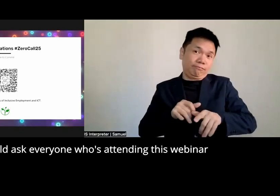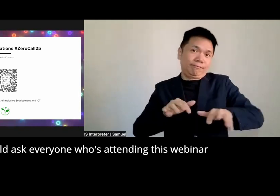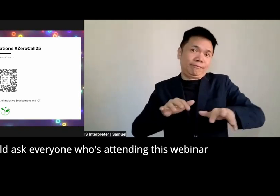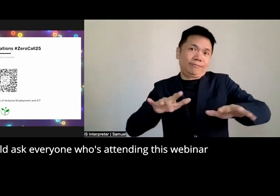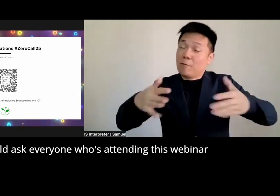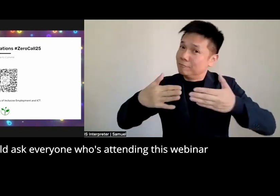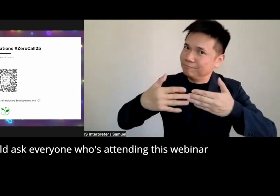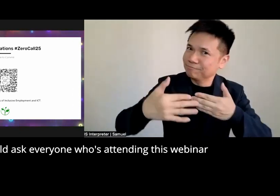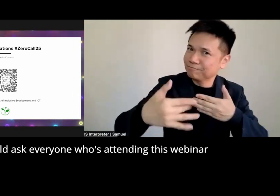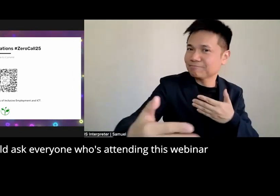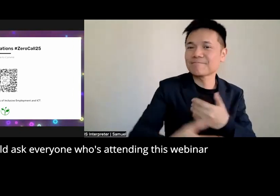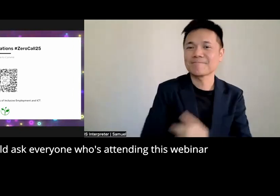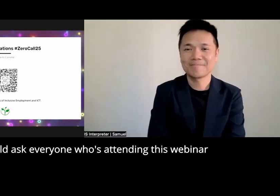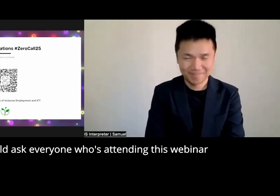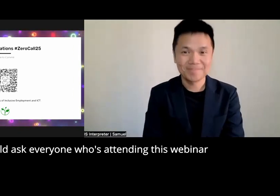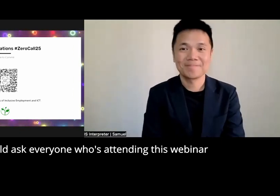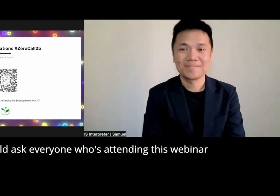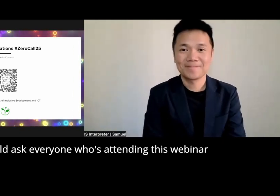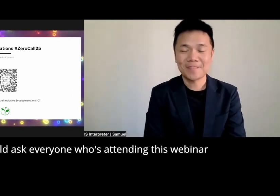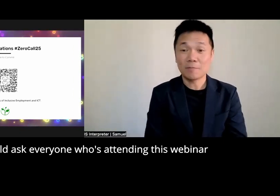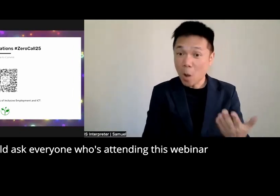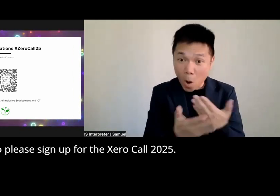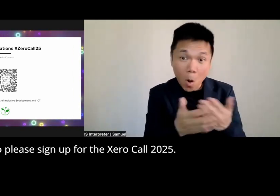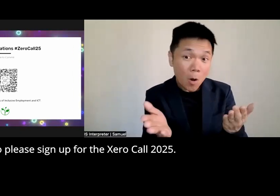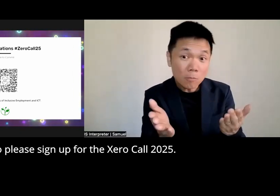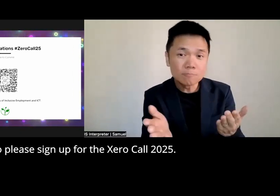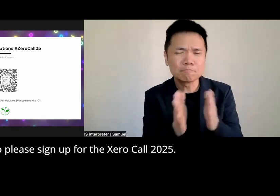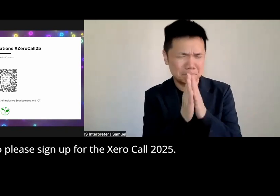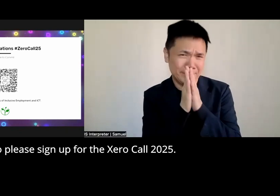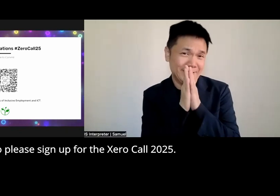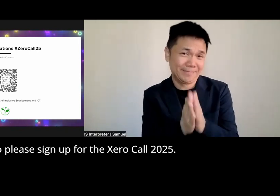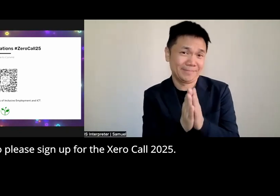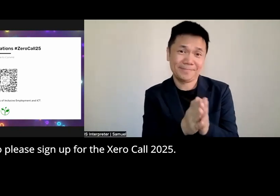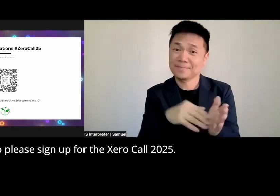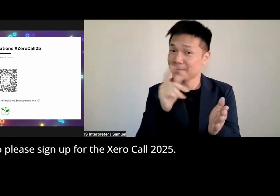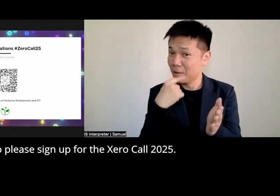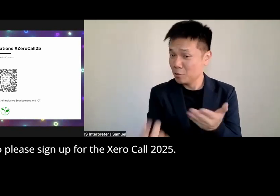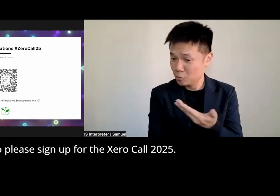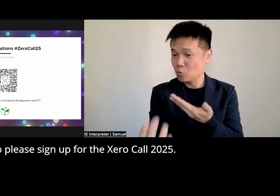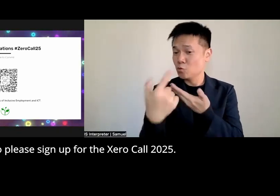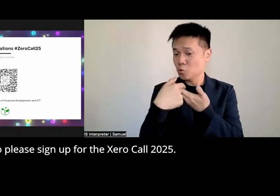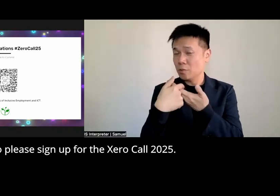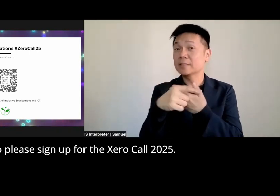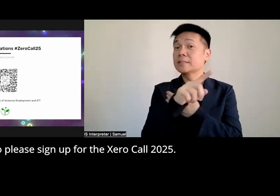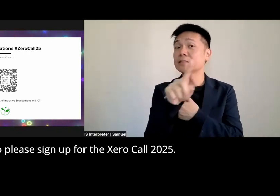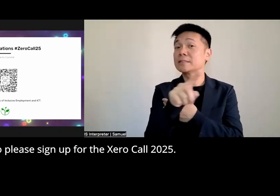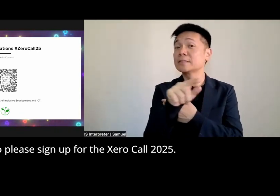so I would ask everyone uh who's attending this webinar to please sign up for the zero call 2025